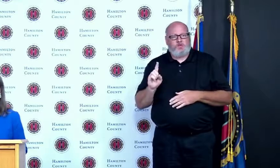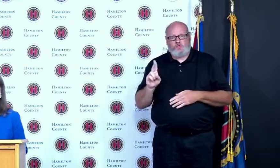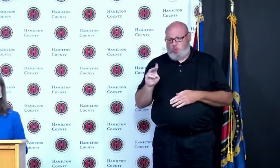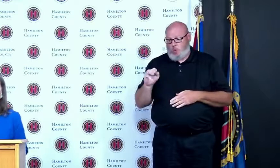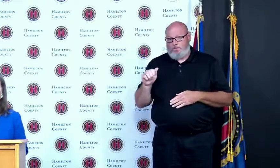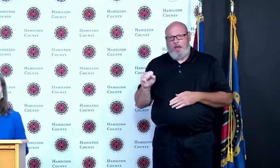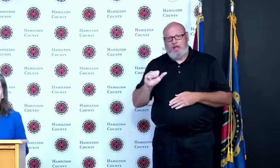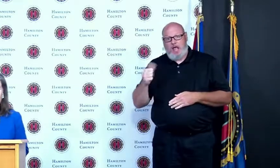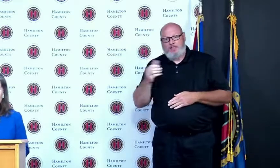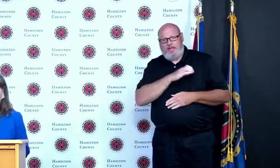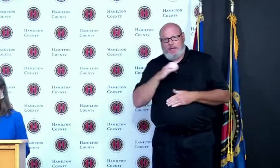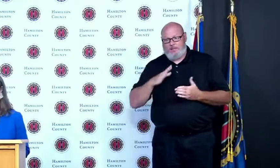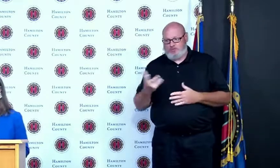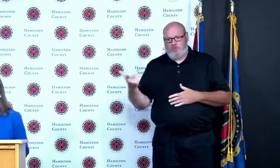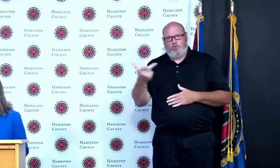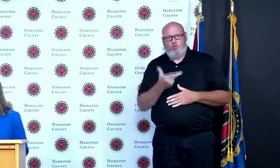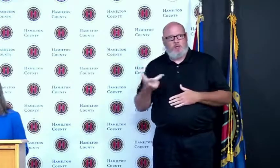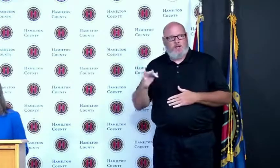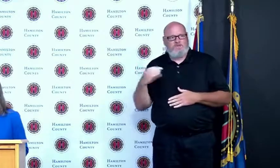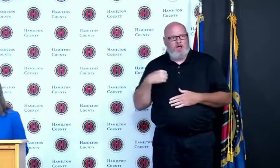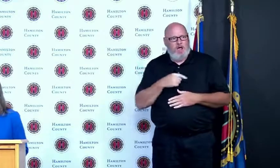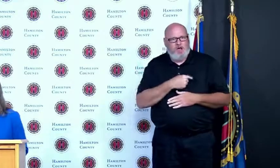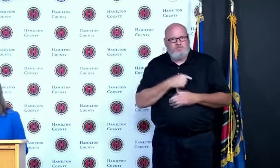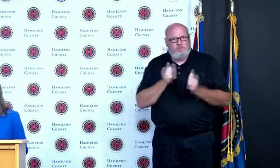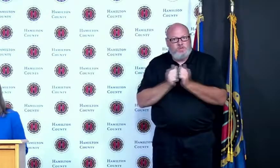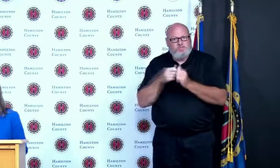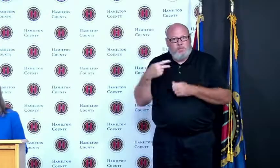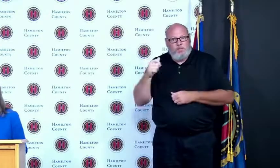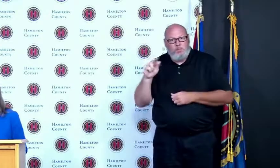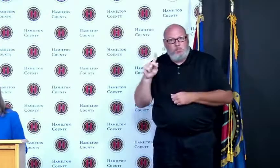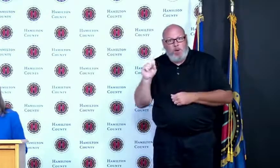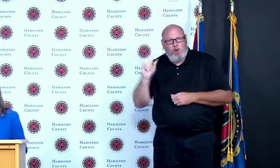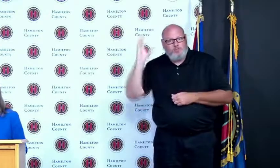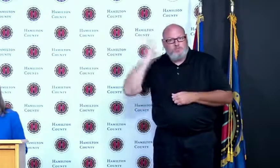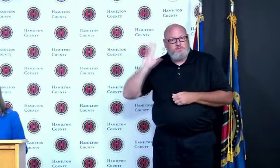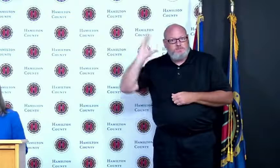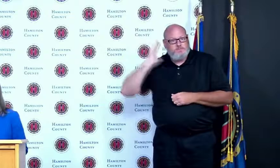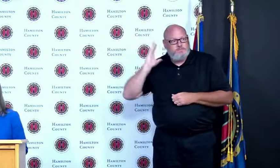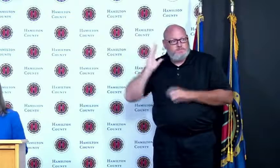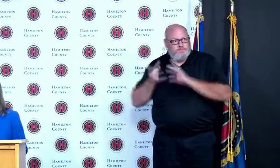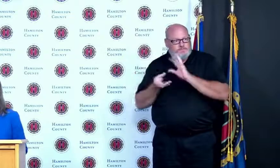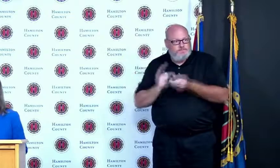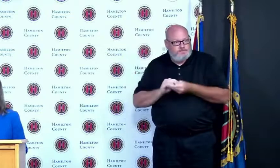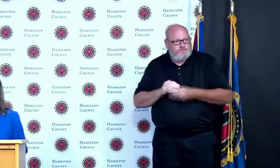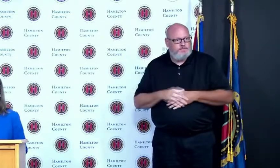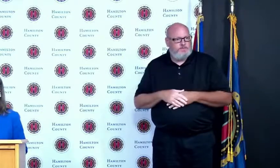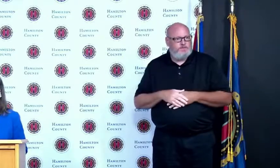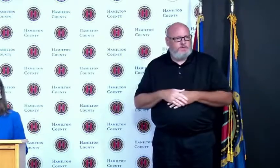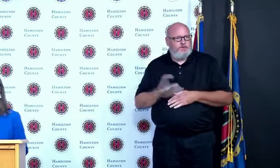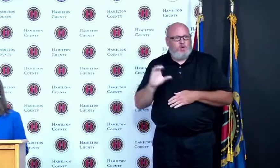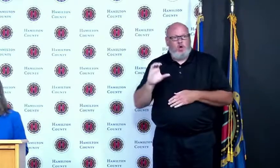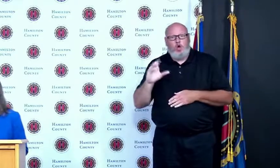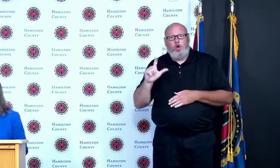and Sheriff McGuffey have been on Clerk of Courts Aftab Pureval and Judge Charles Kabicki have been